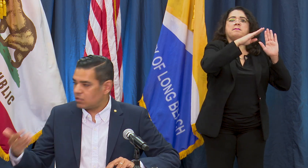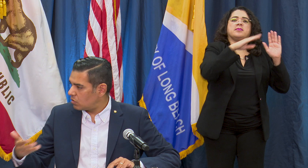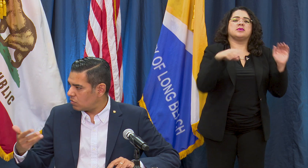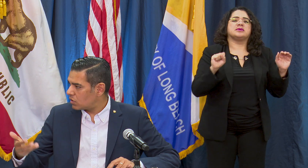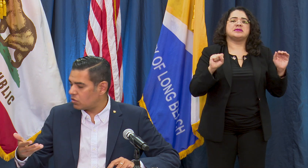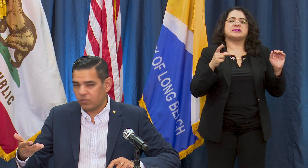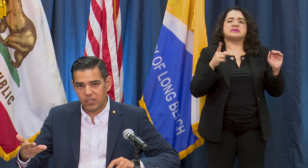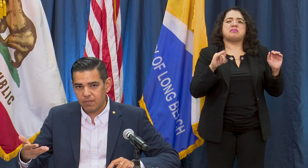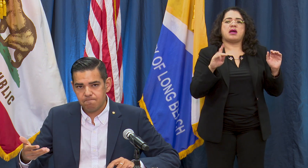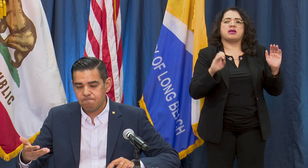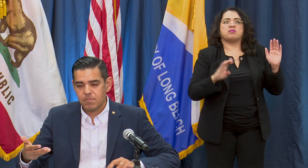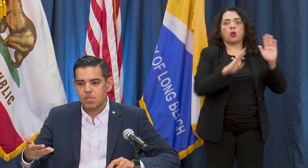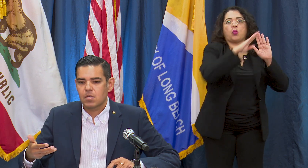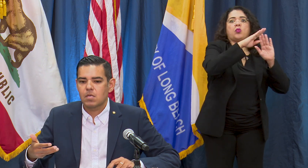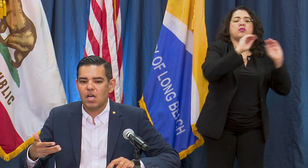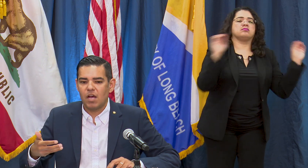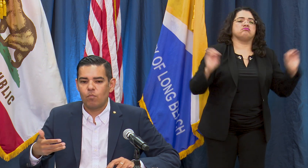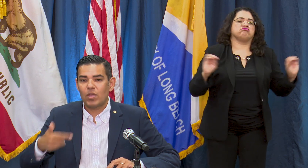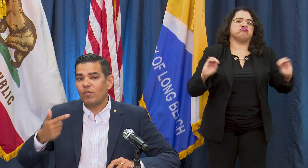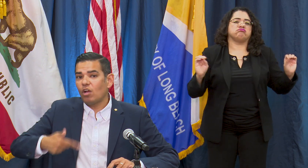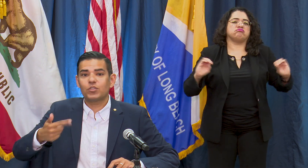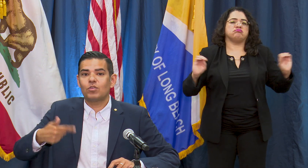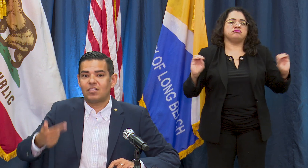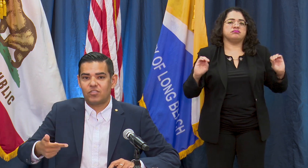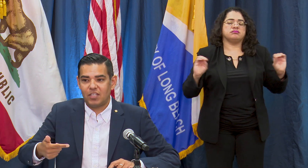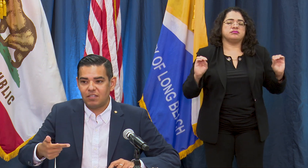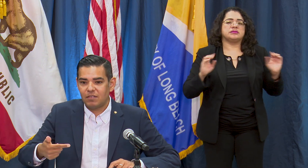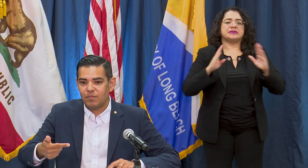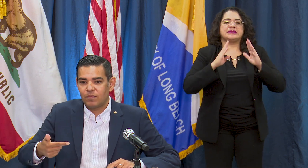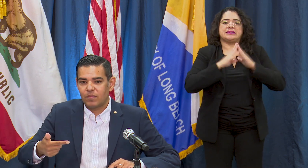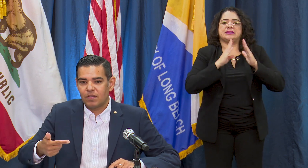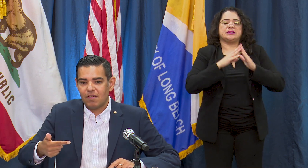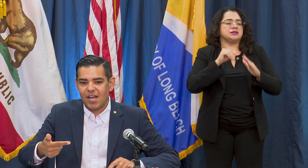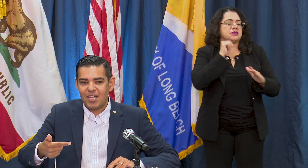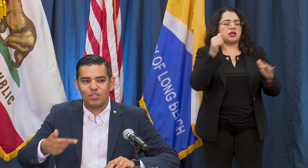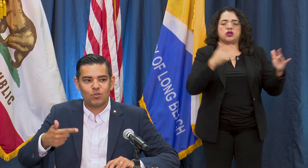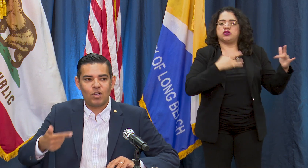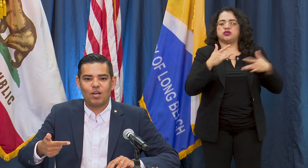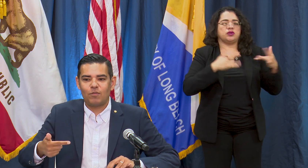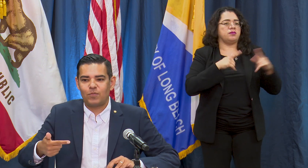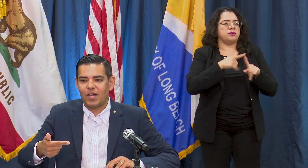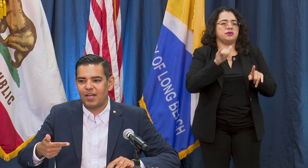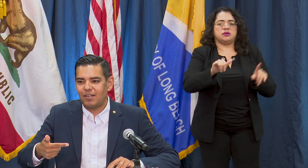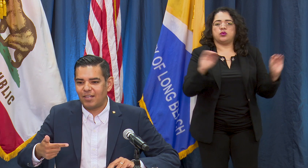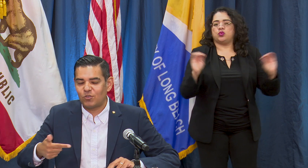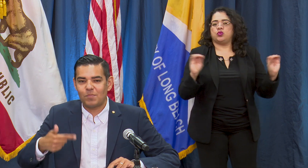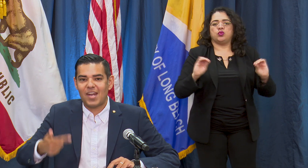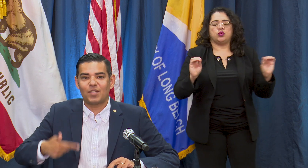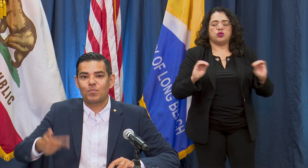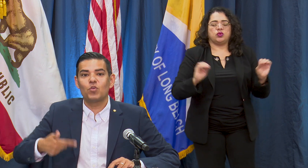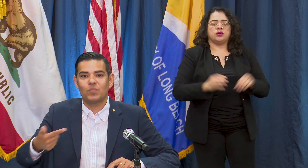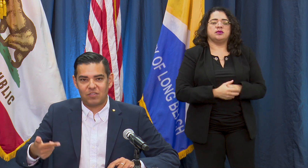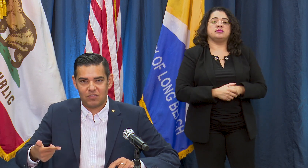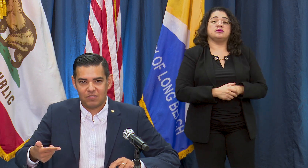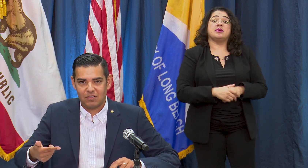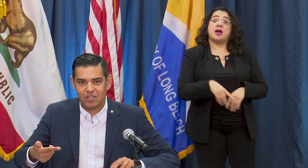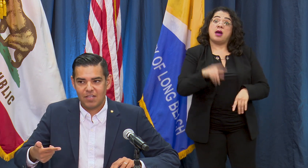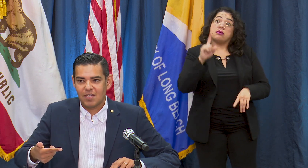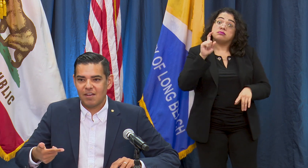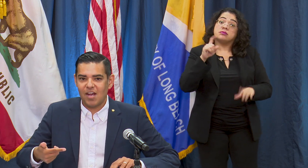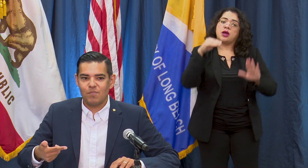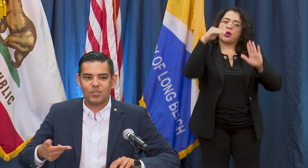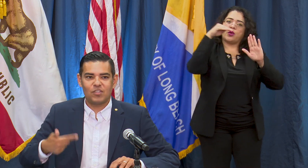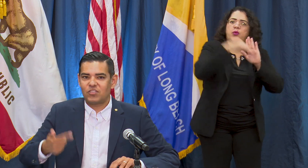to the city. We have also not seen any sort of dramatic improvements to the